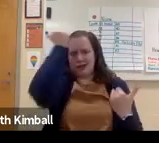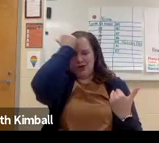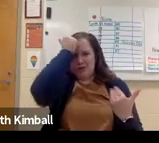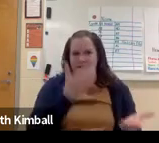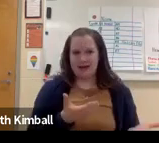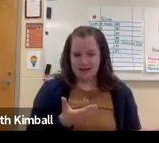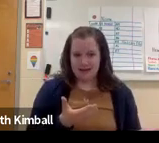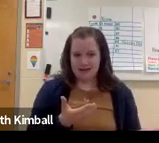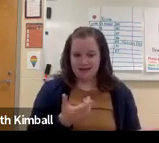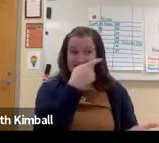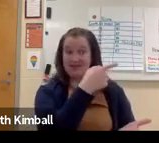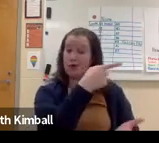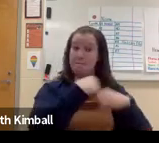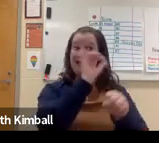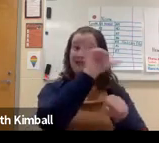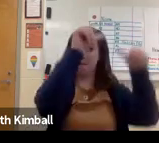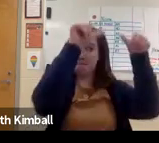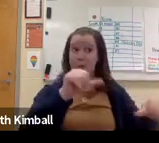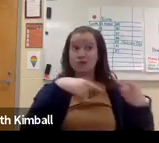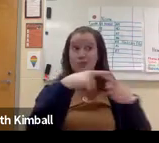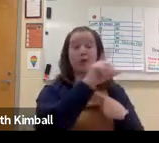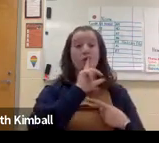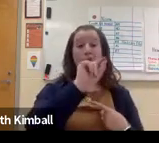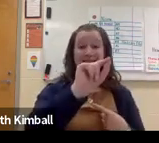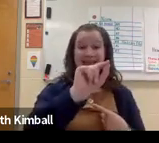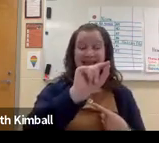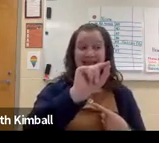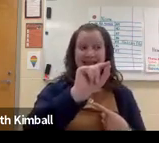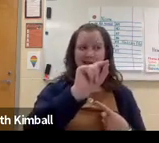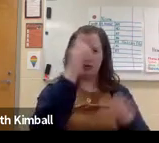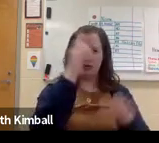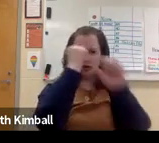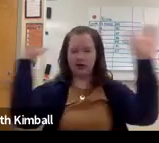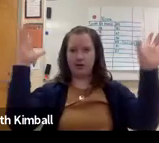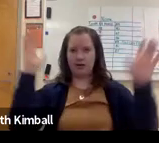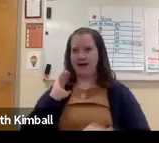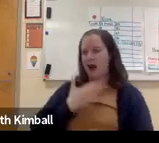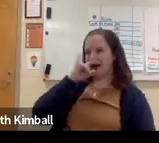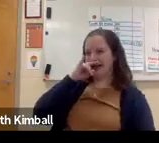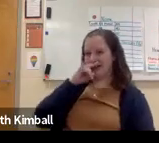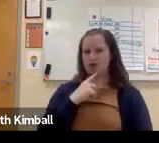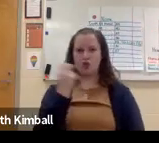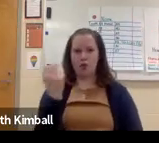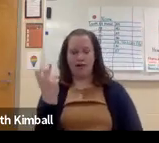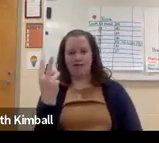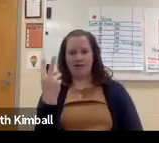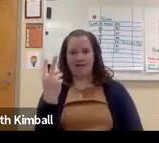that they may have made when they were young and dumb. So keeping in mind that we need to teach